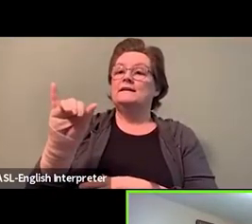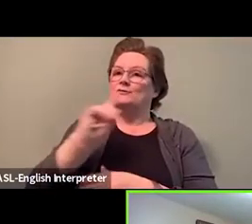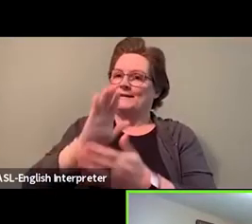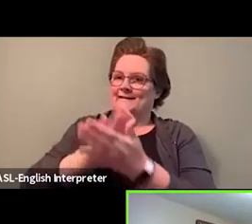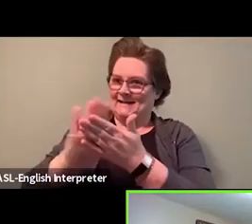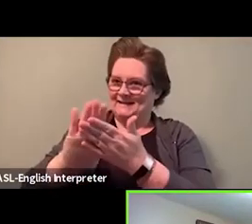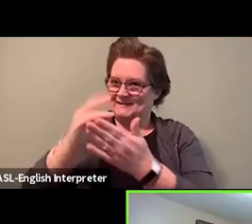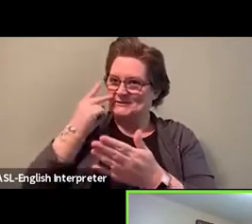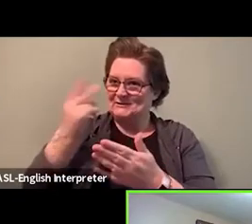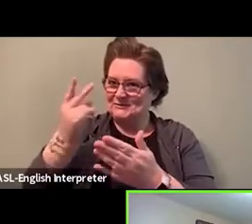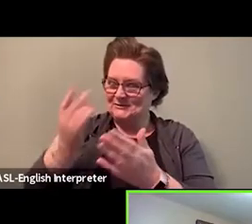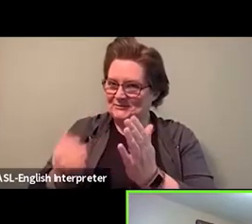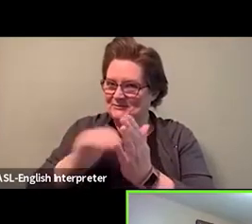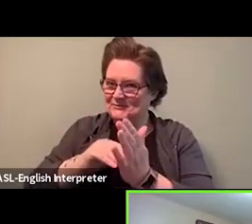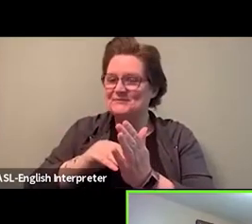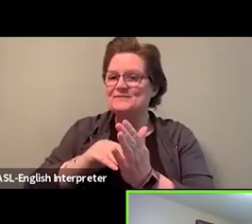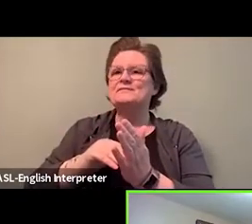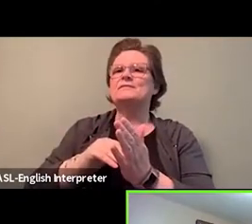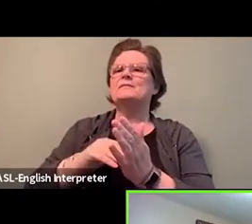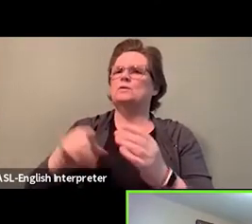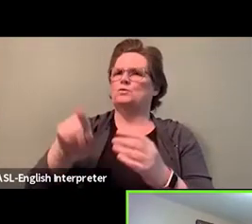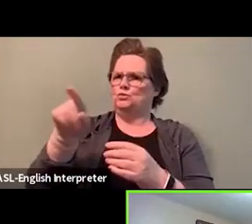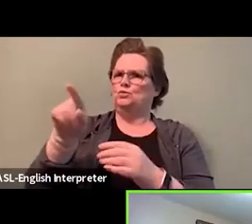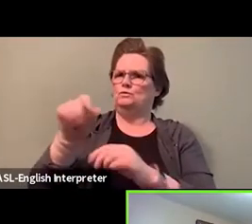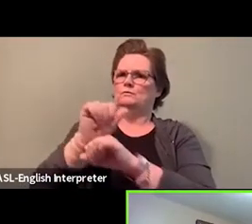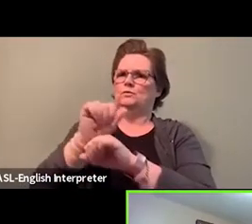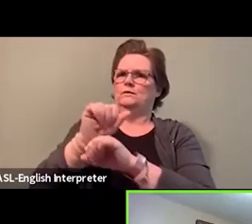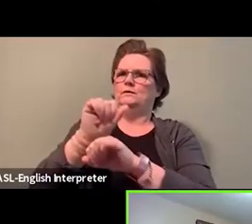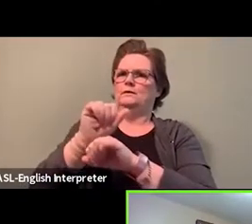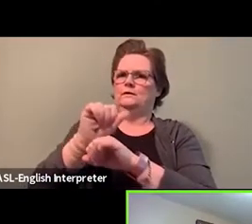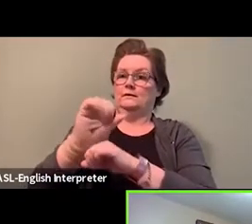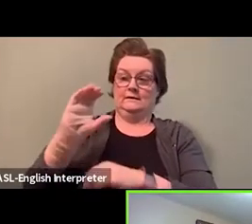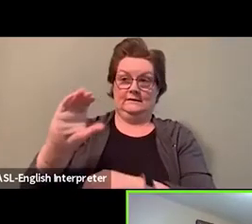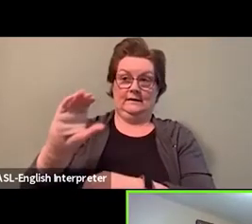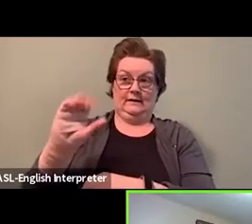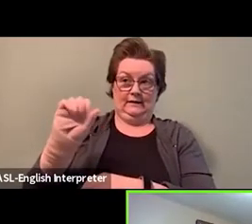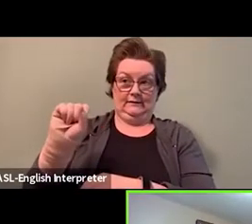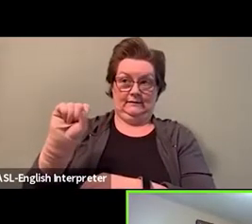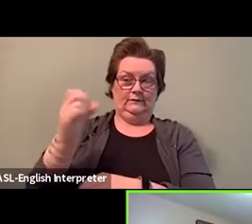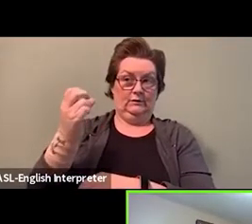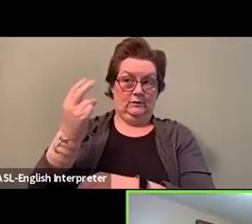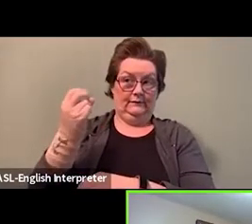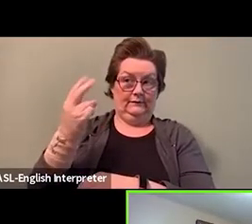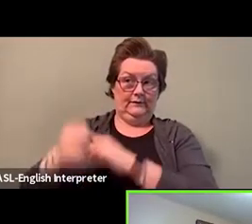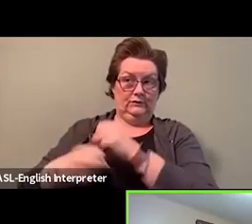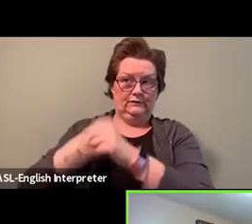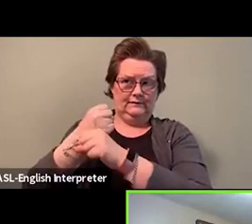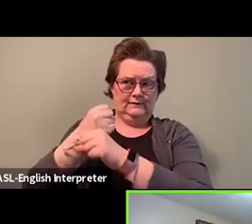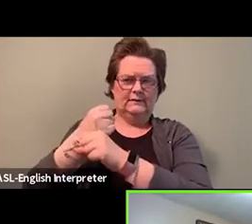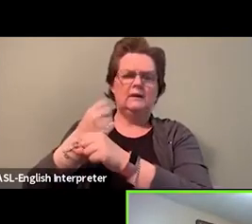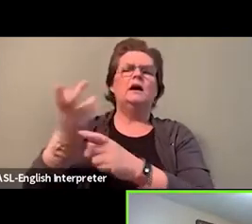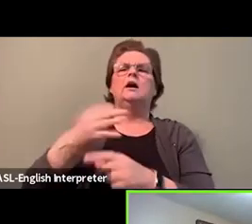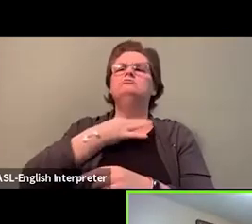You've been working at the Children's Aid Society for 12 years. Now, what has been your experience